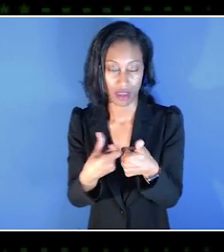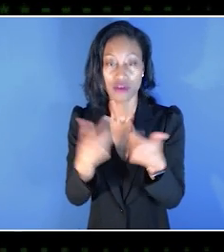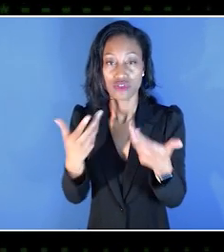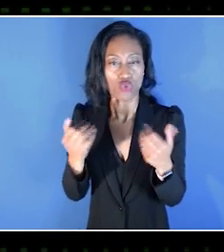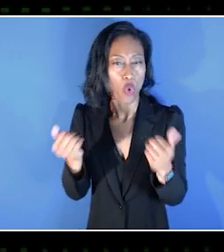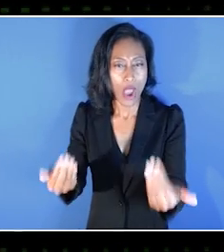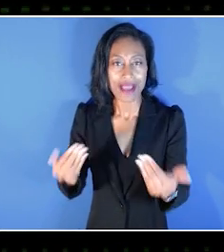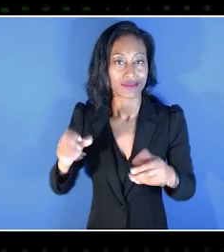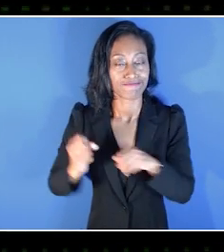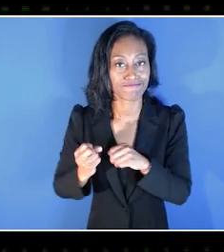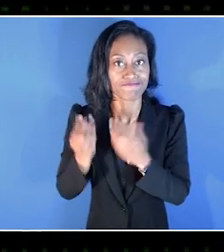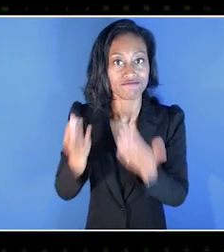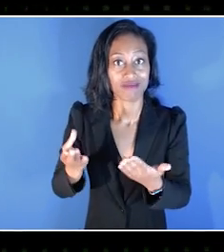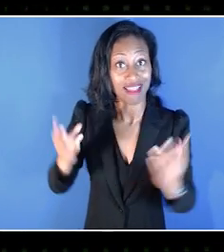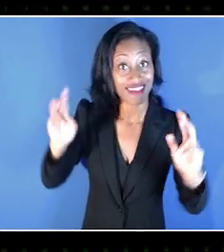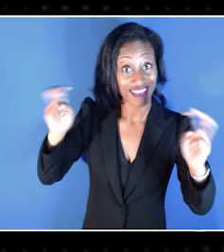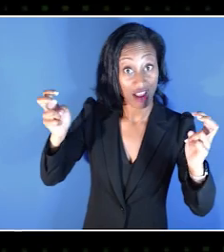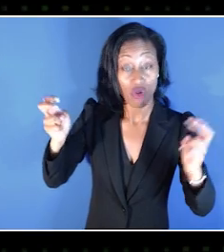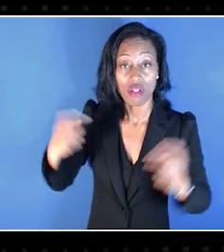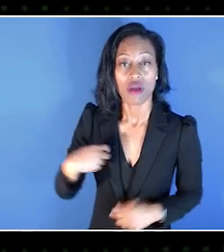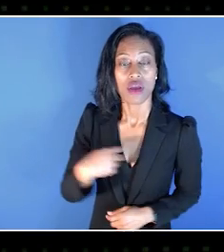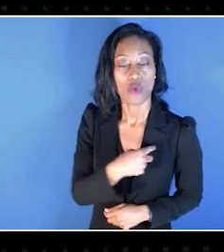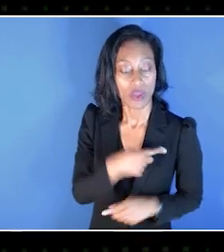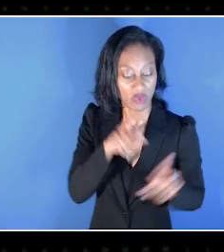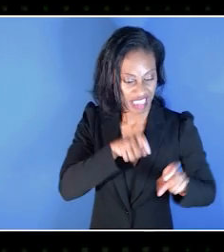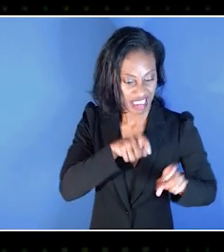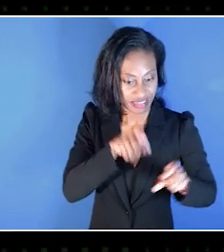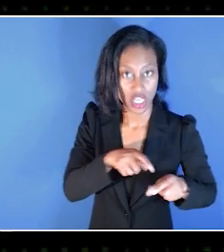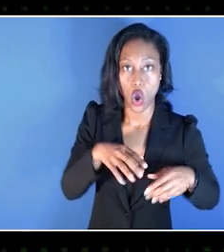So they submit a title to us. And then we will test it on-site,